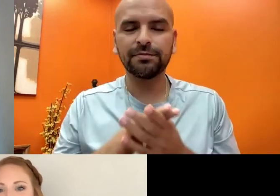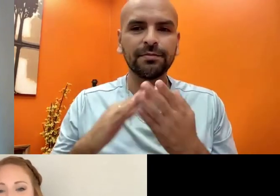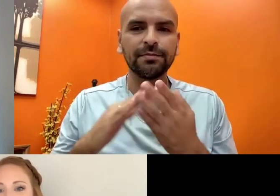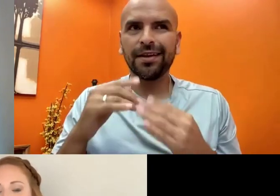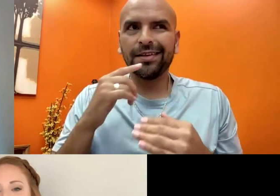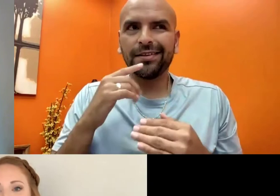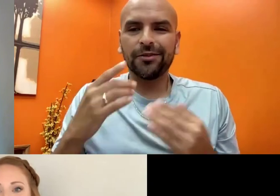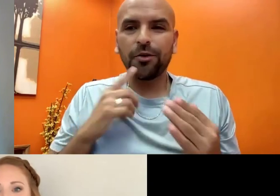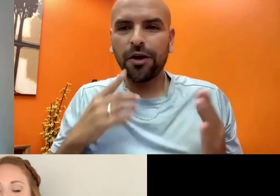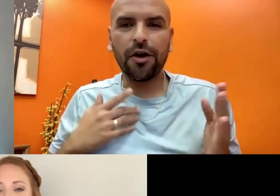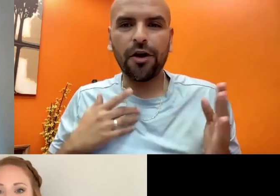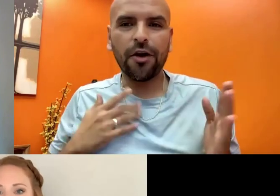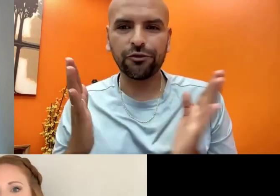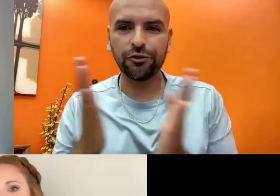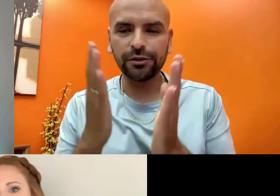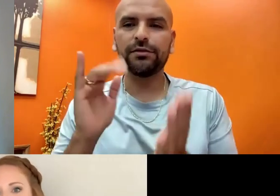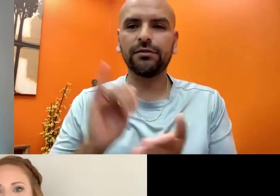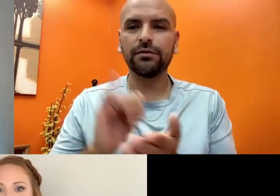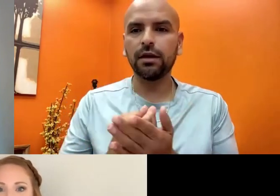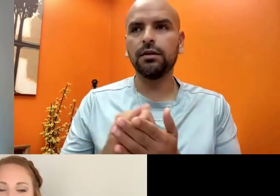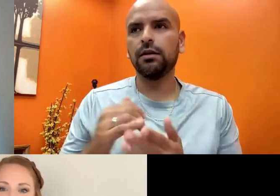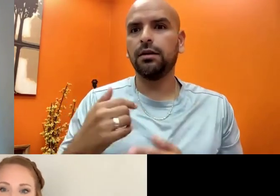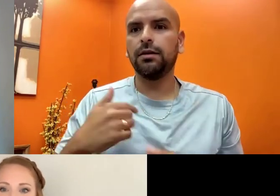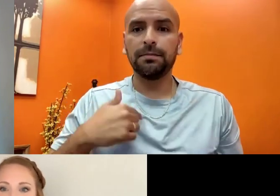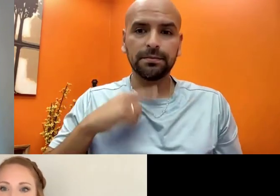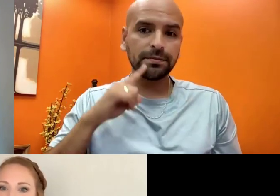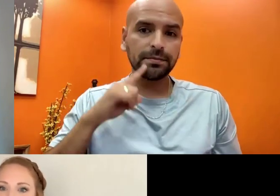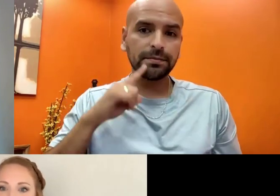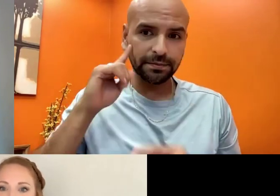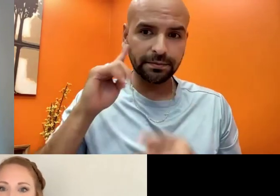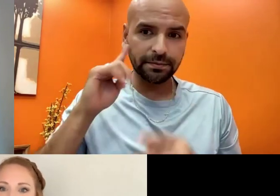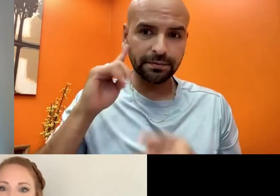our you're planning for your your future. And I just want to encourage people that,